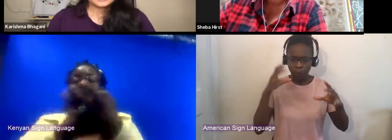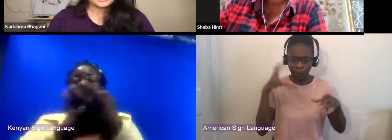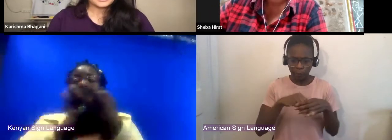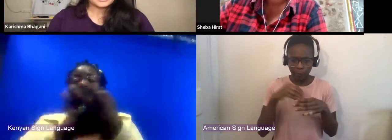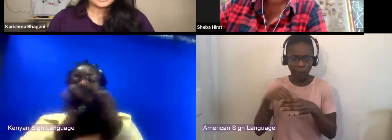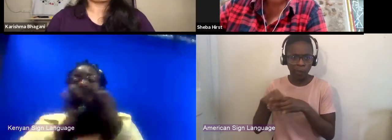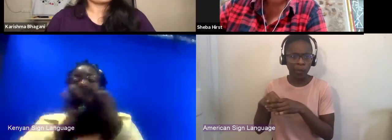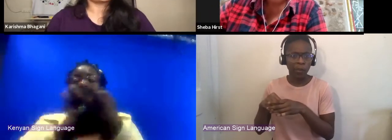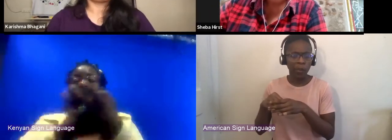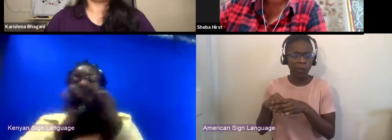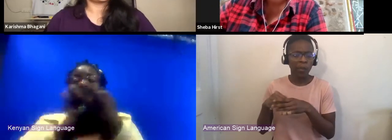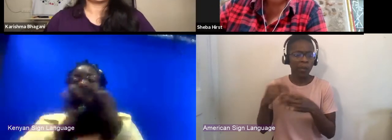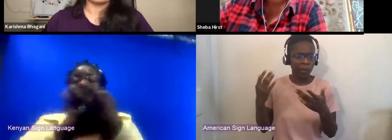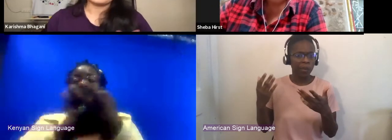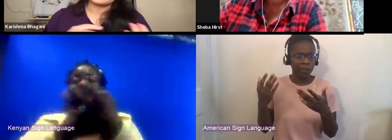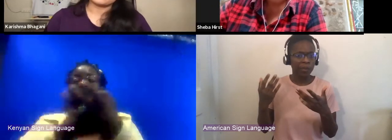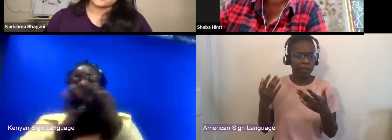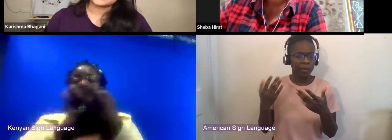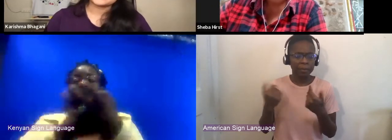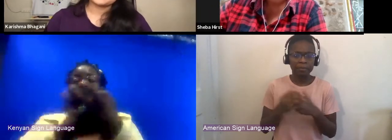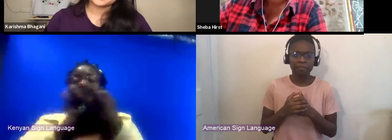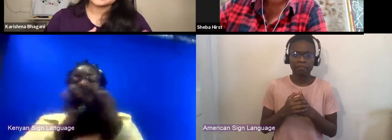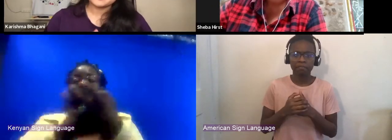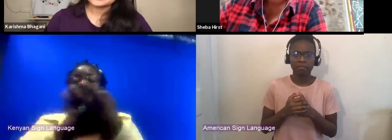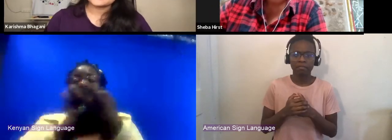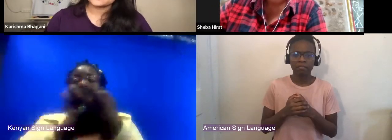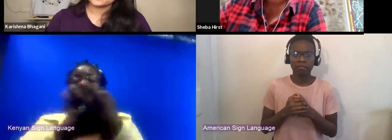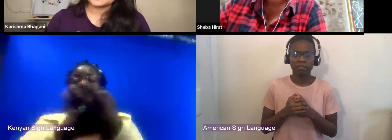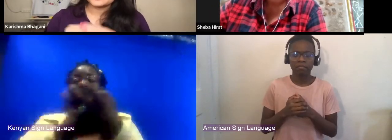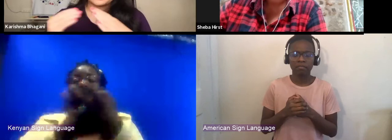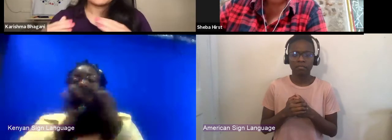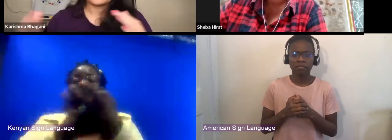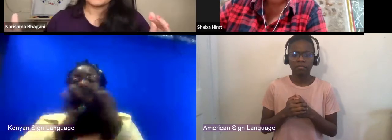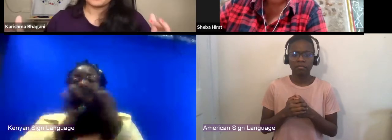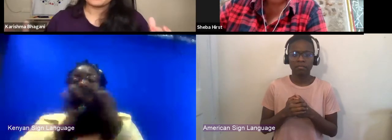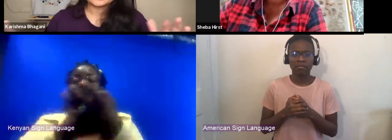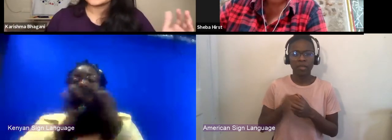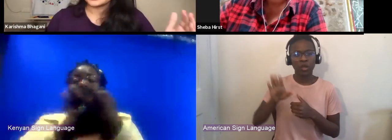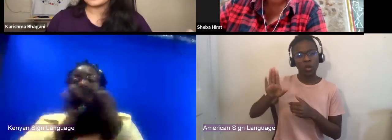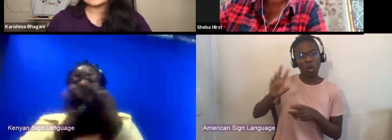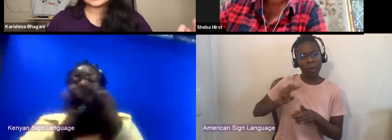And I think that also presents a very different perspective towards the way we think about sustainability